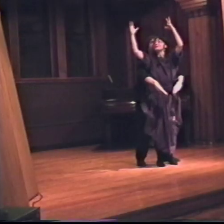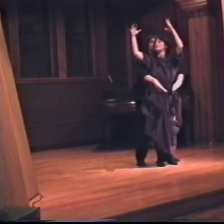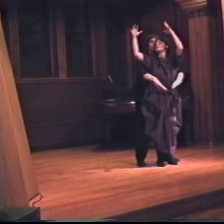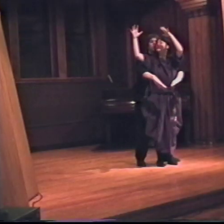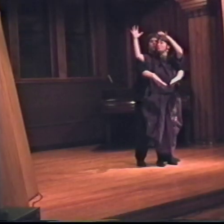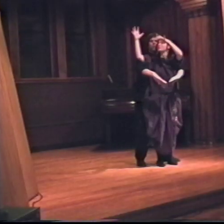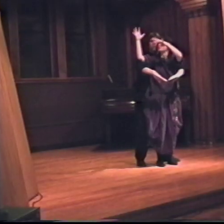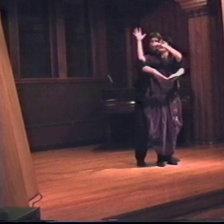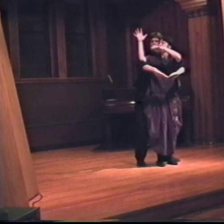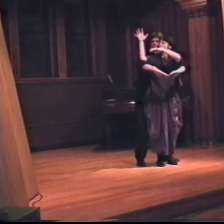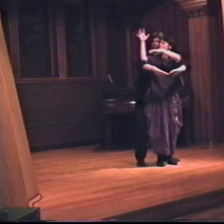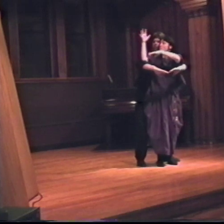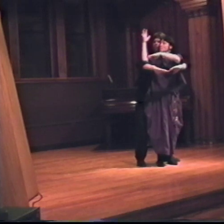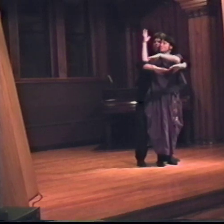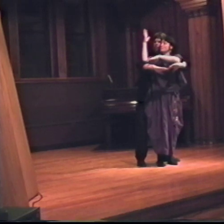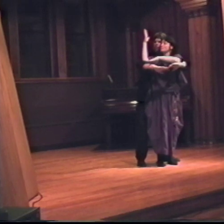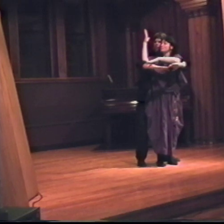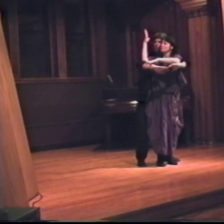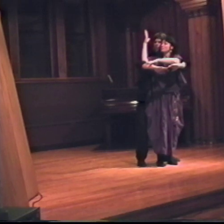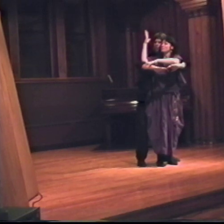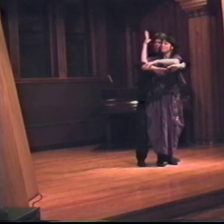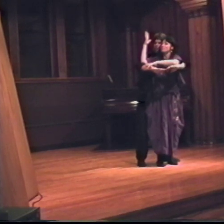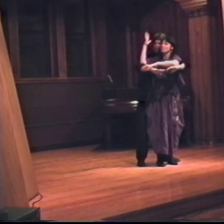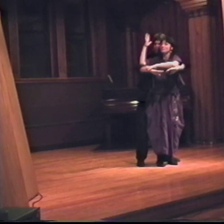When I fell into NTID, I fell into a new world.